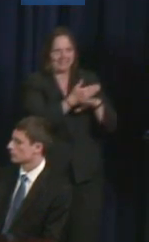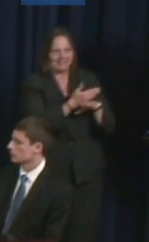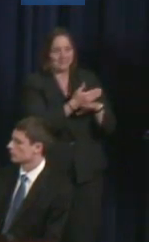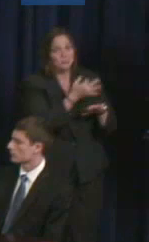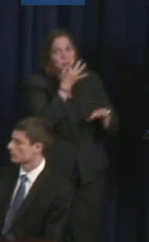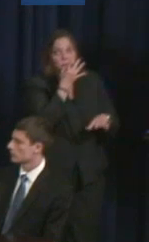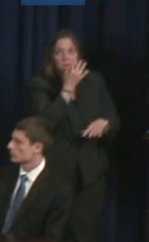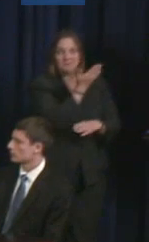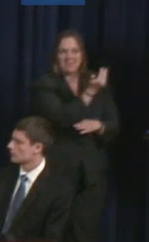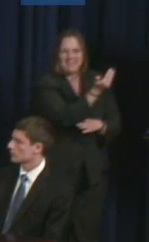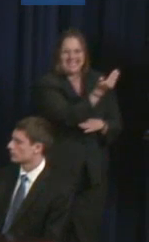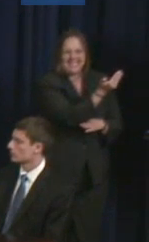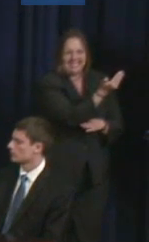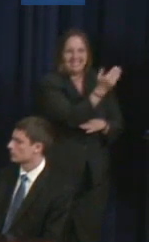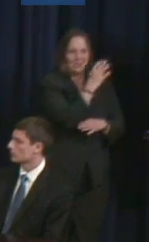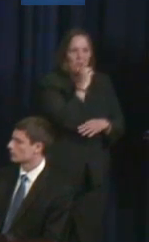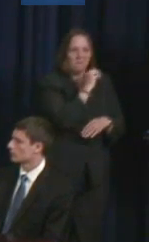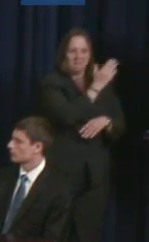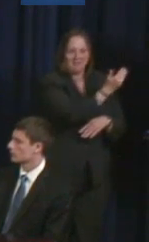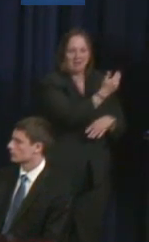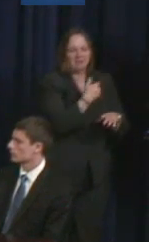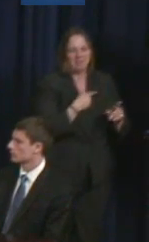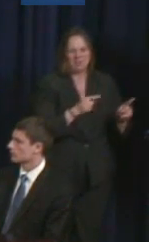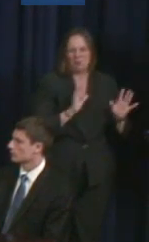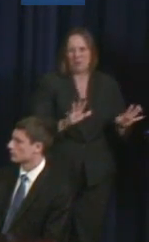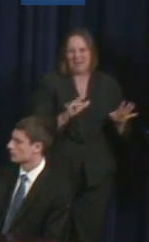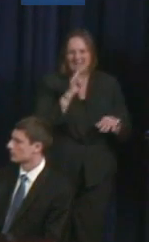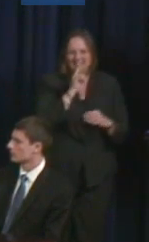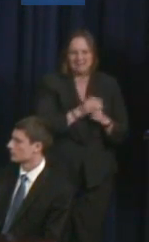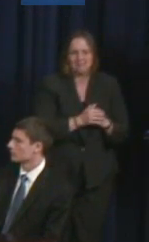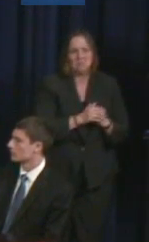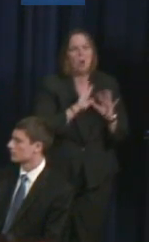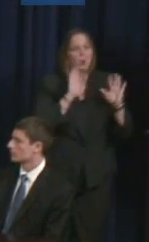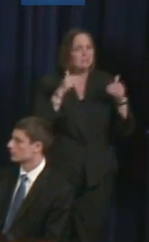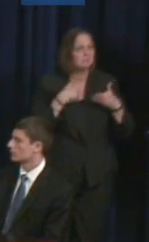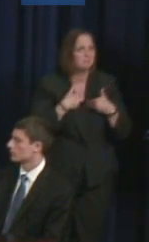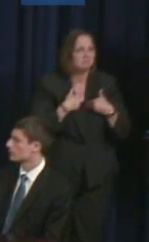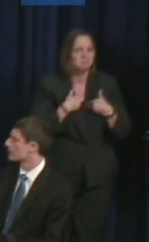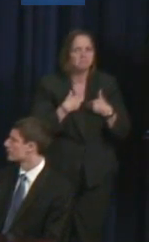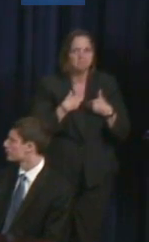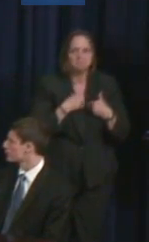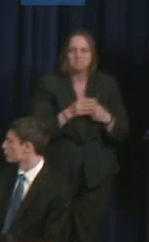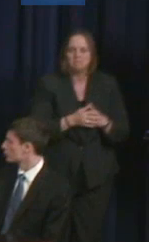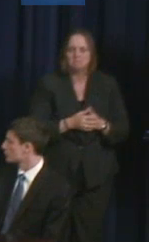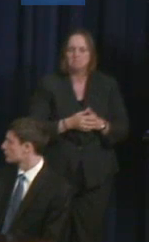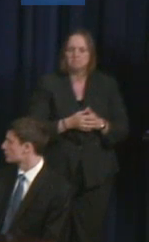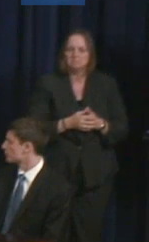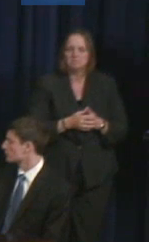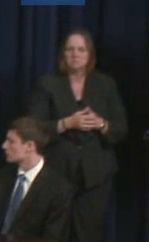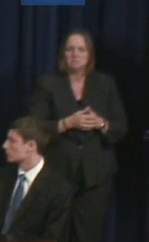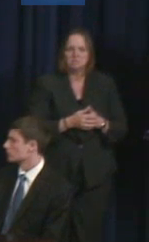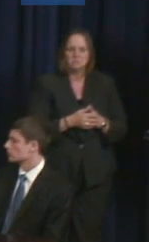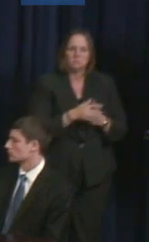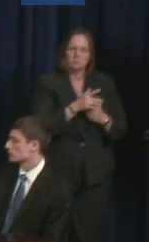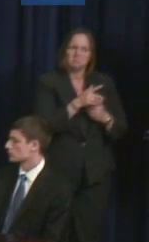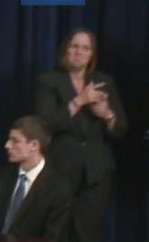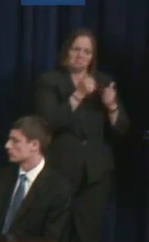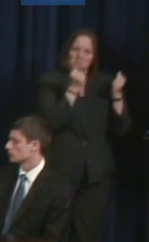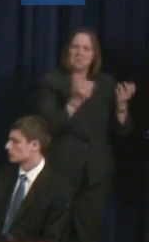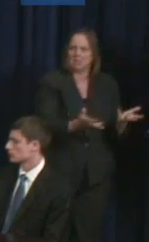son, great kid with autism. He has a lot of profound challenges and he's -- I